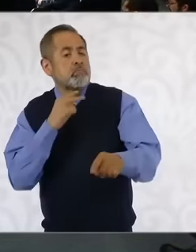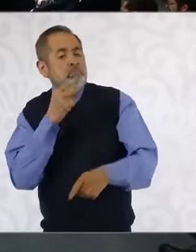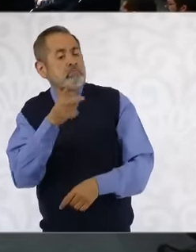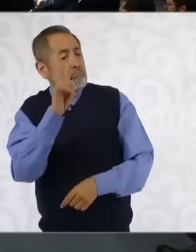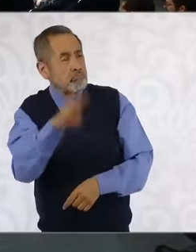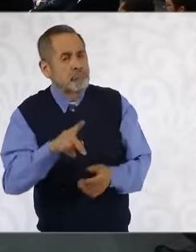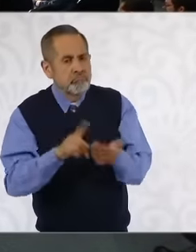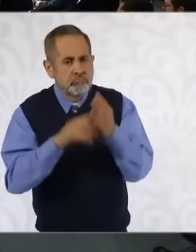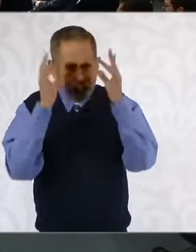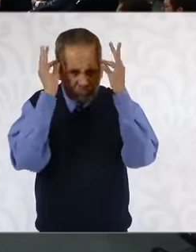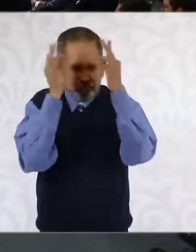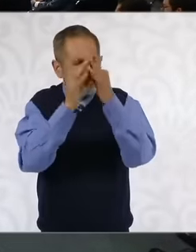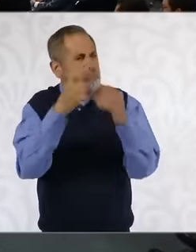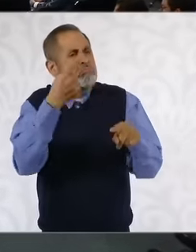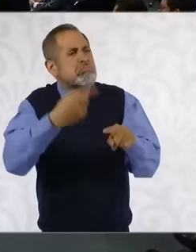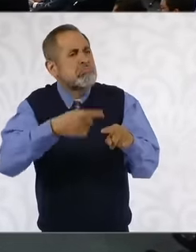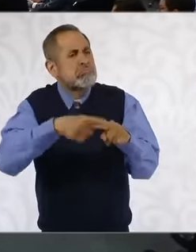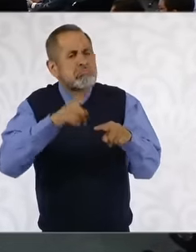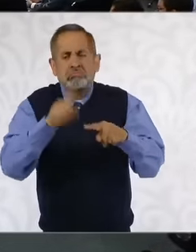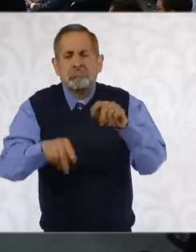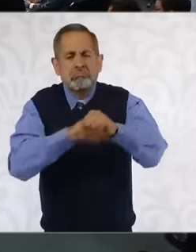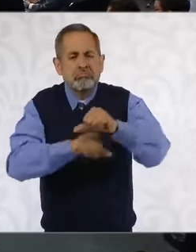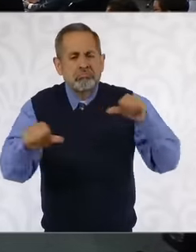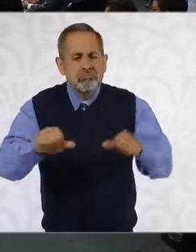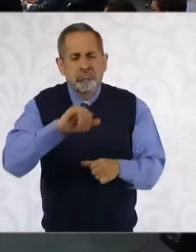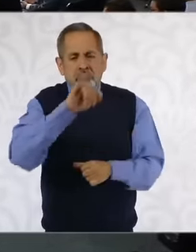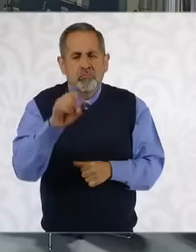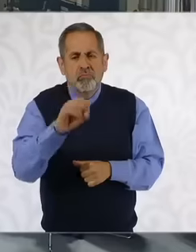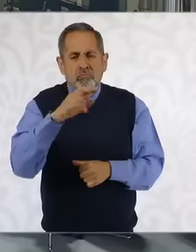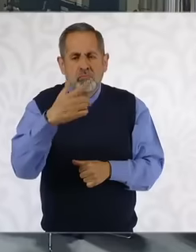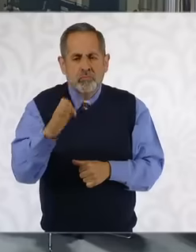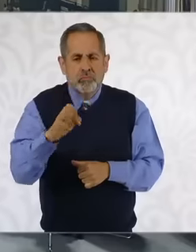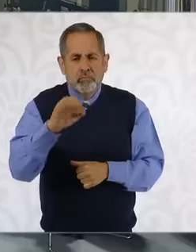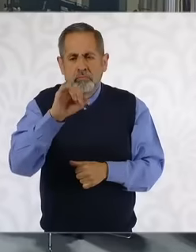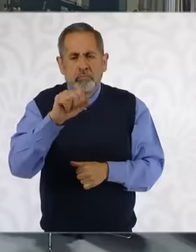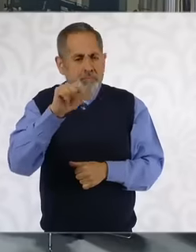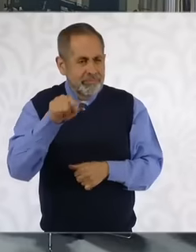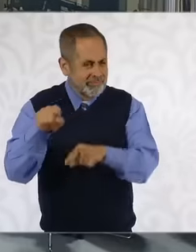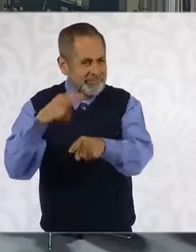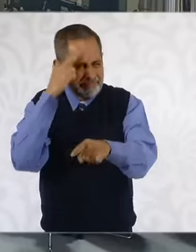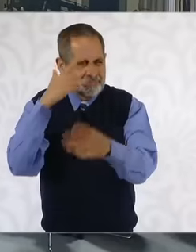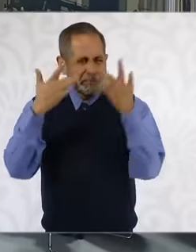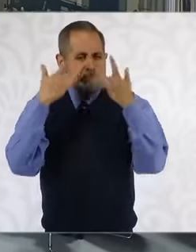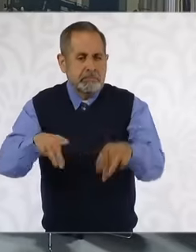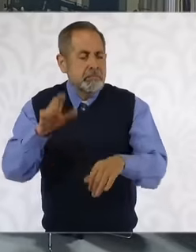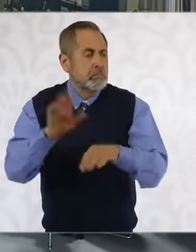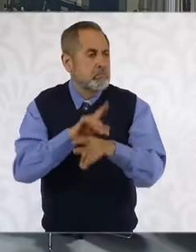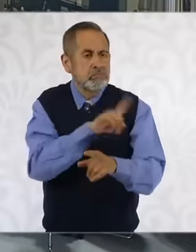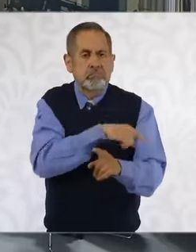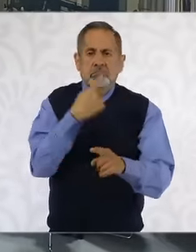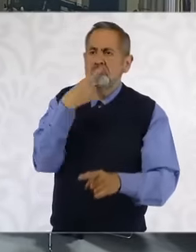in place of Jorge Islas, the former consul in New York who resigned due to accusations of workplace harassment at the